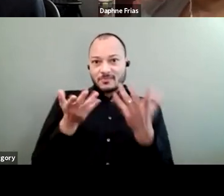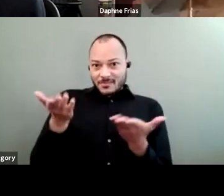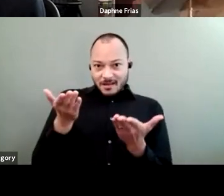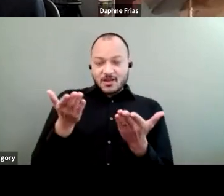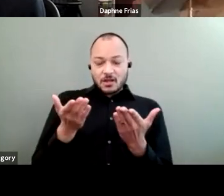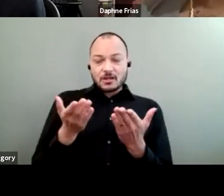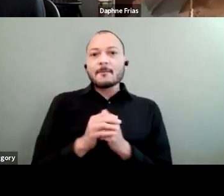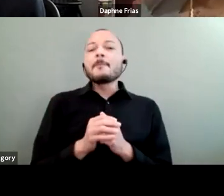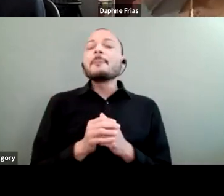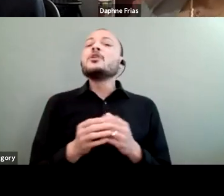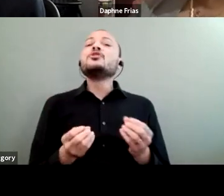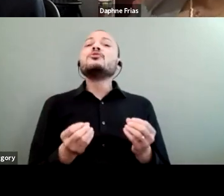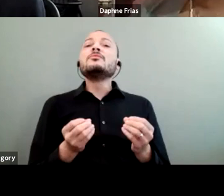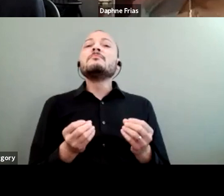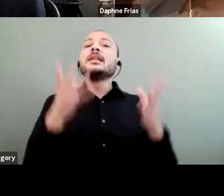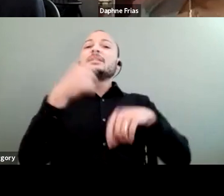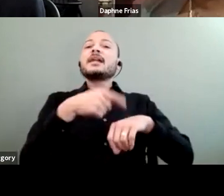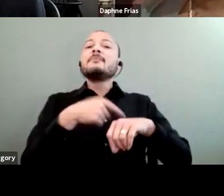we're in a moment where it's a cultural fad